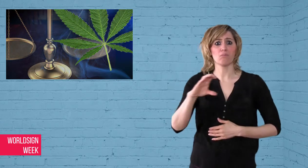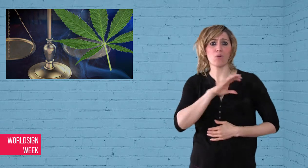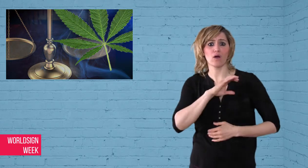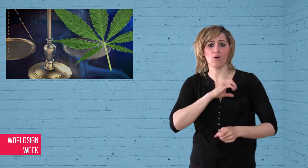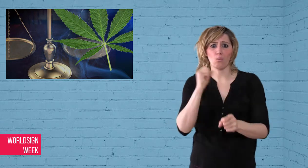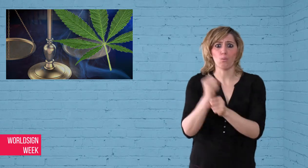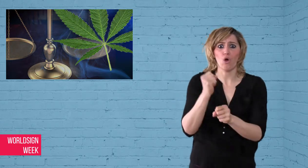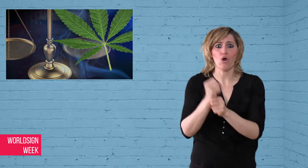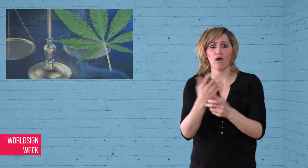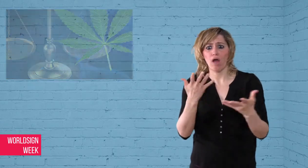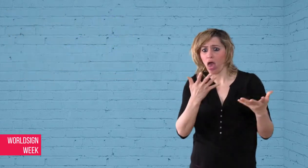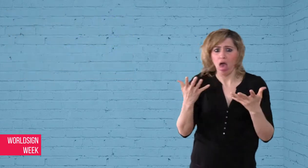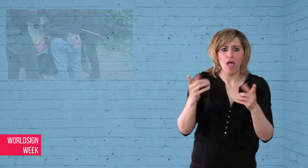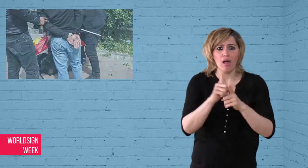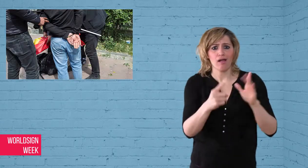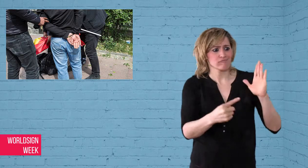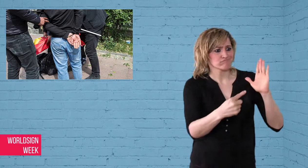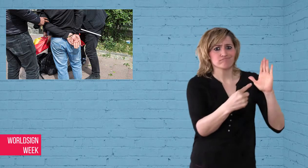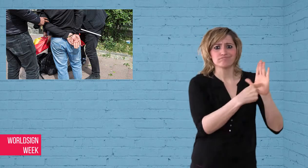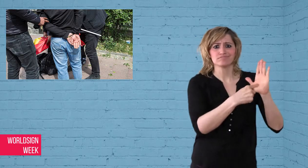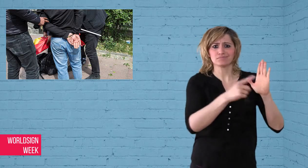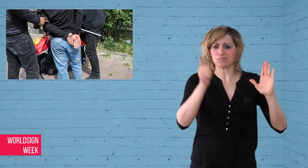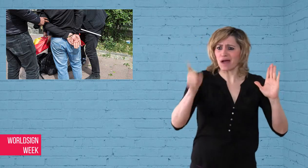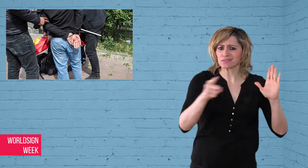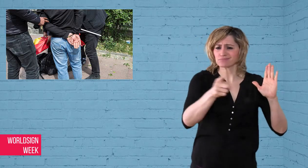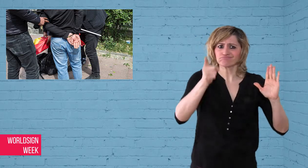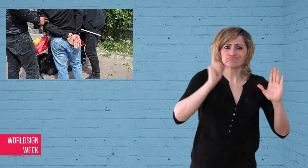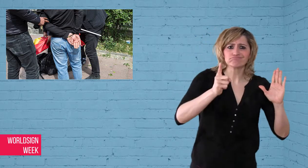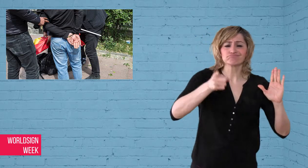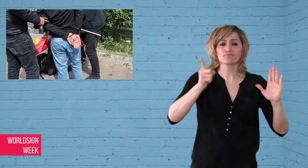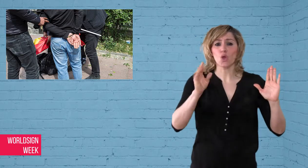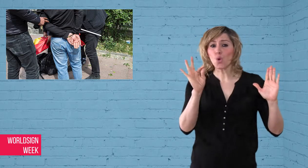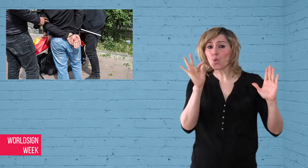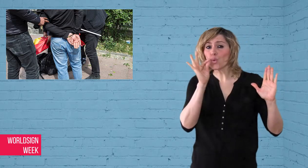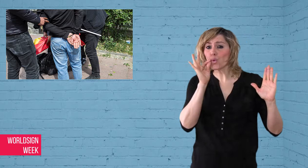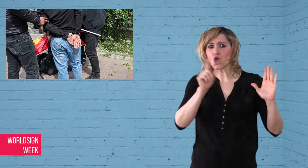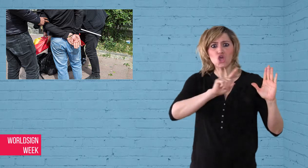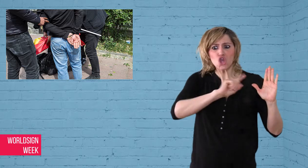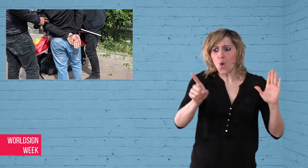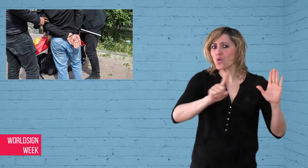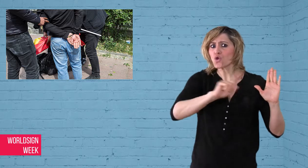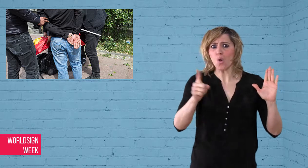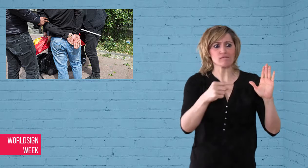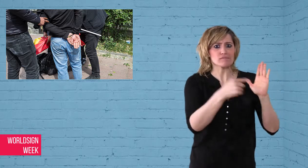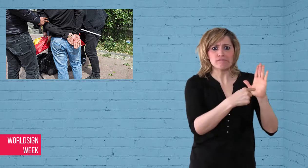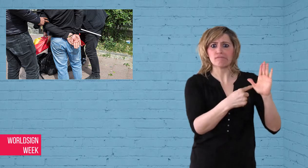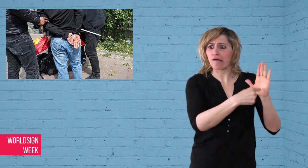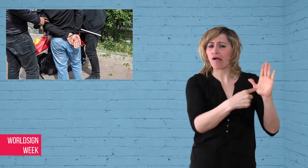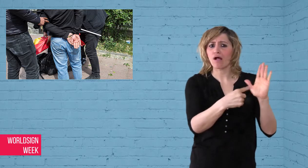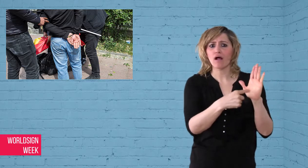enormous waste of time and money. Now